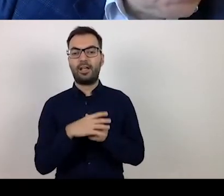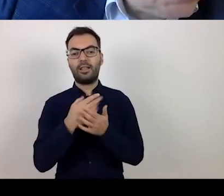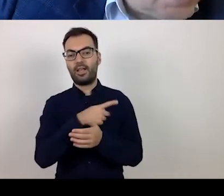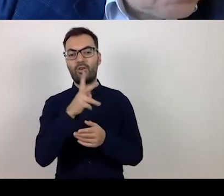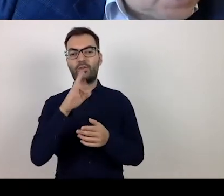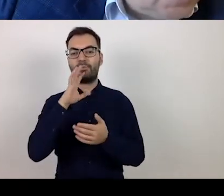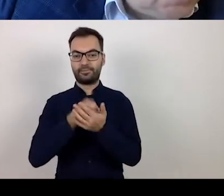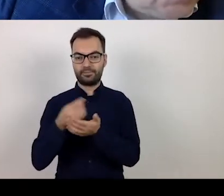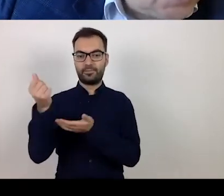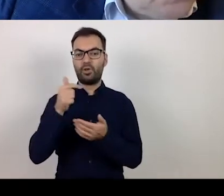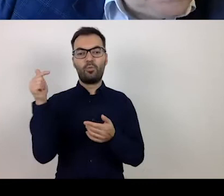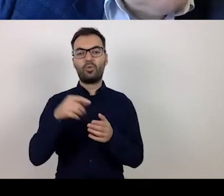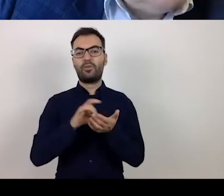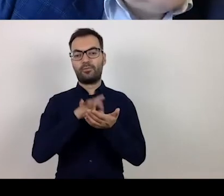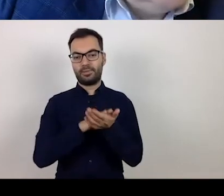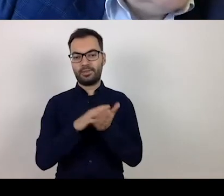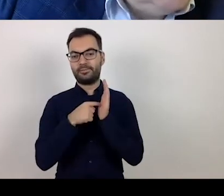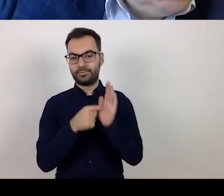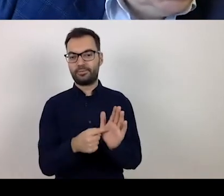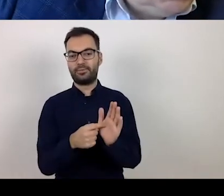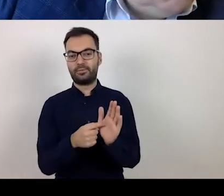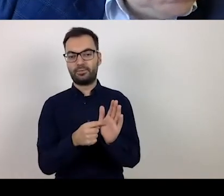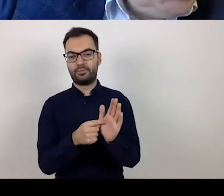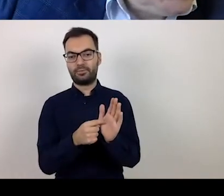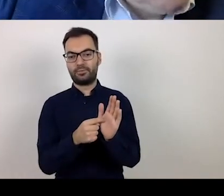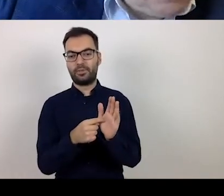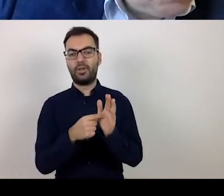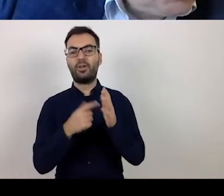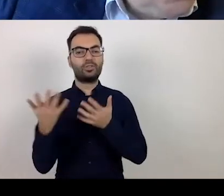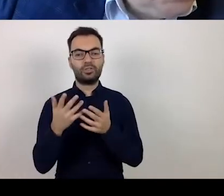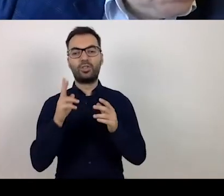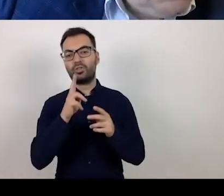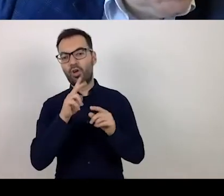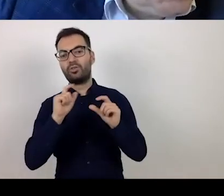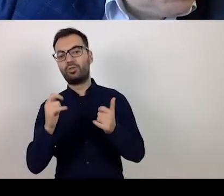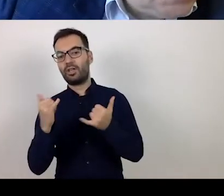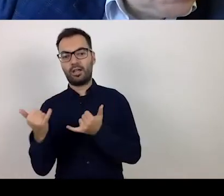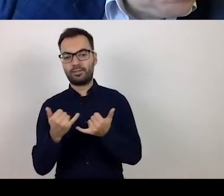to show such places, persons, fixed places.